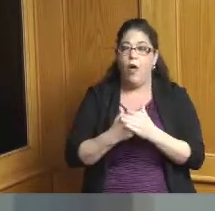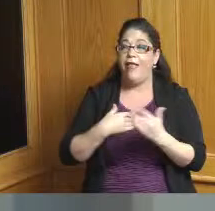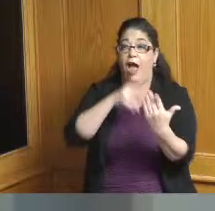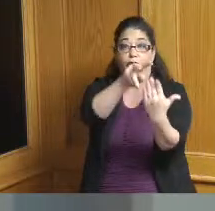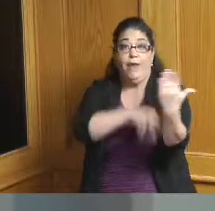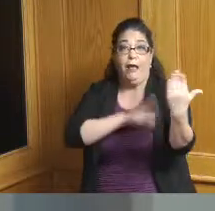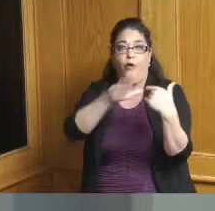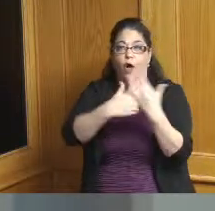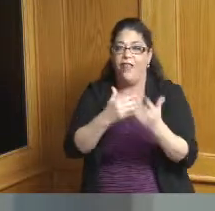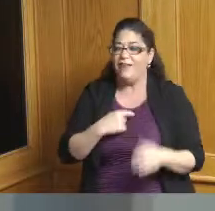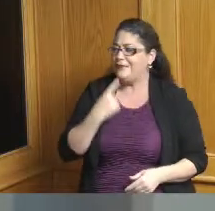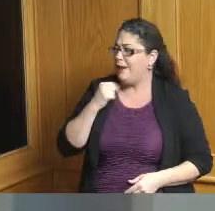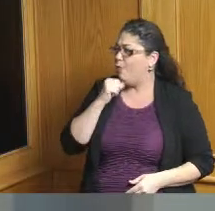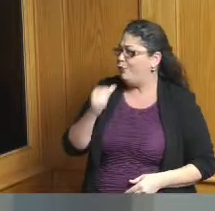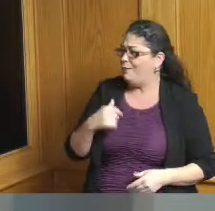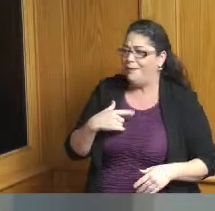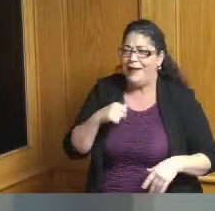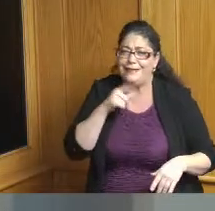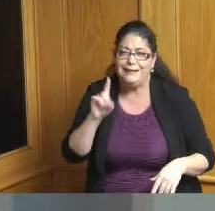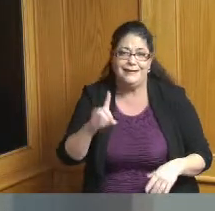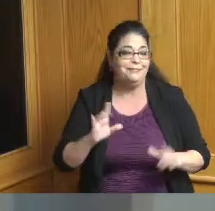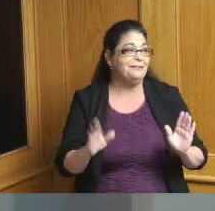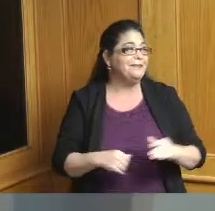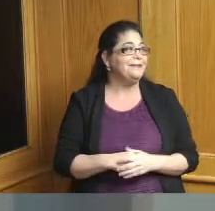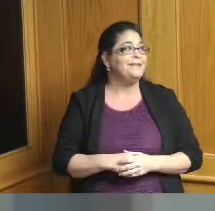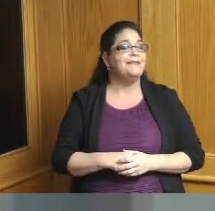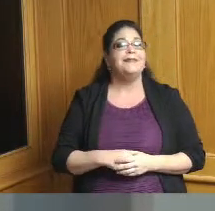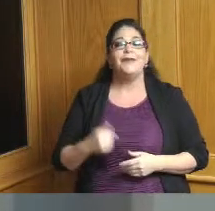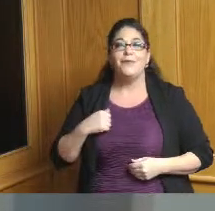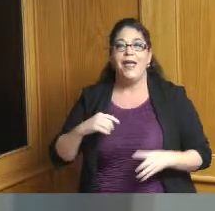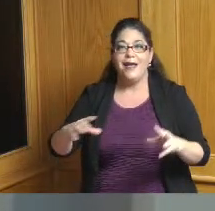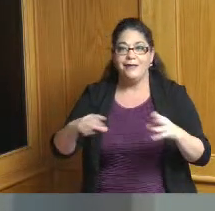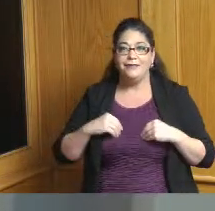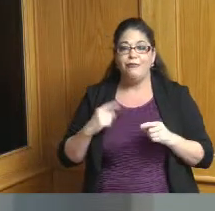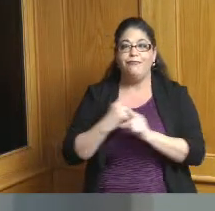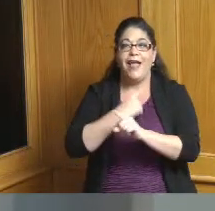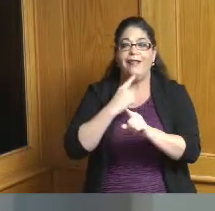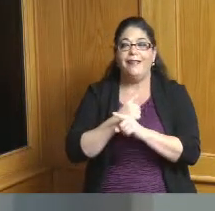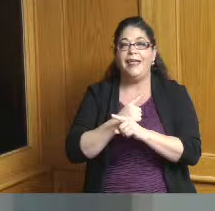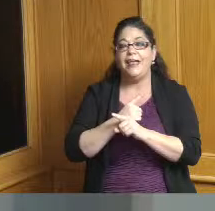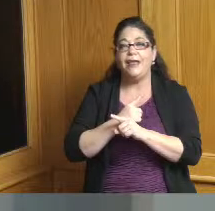but anyway adopted at a regularly adjourned meeting of the Board of County Commissioners